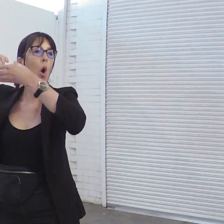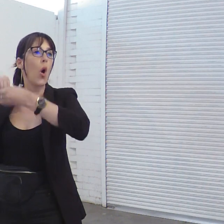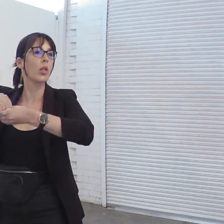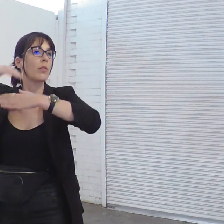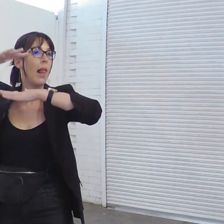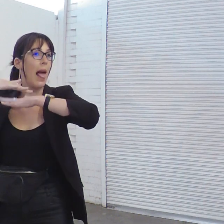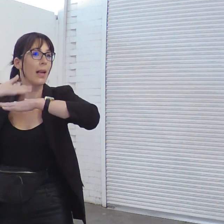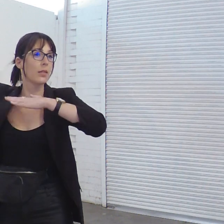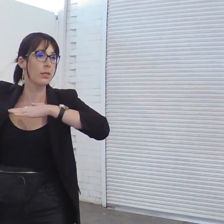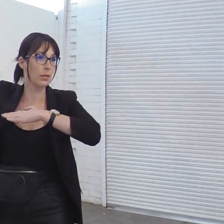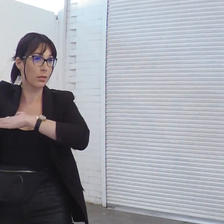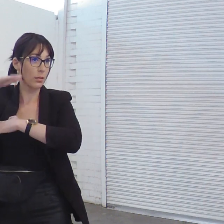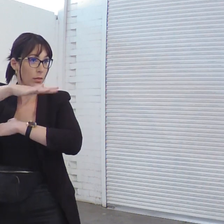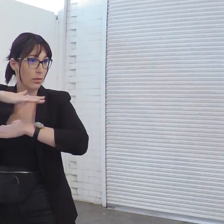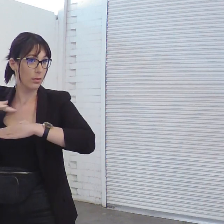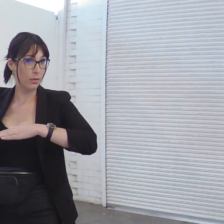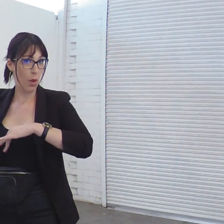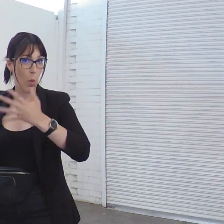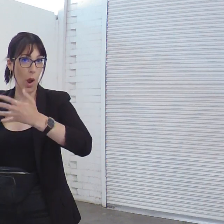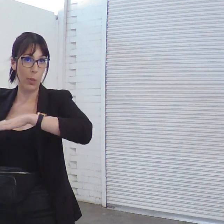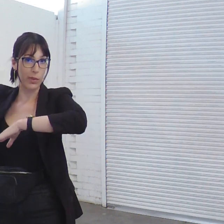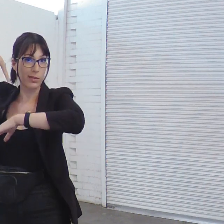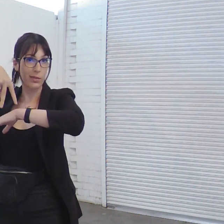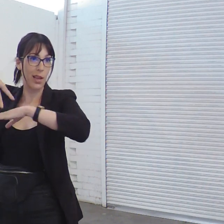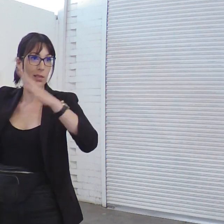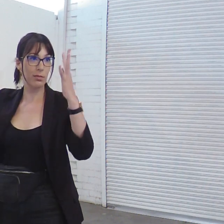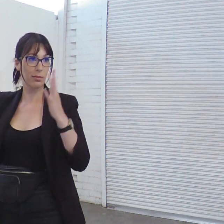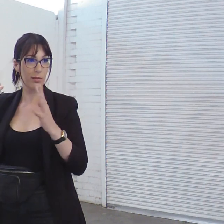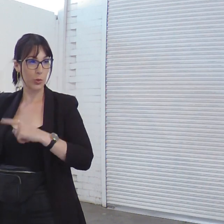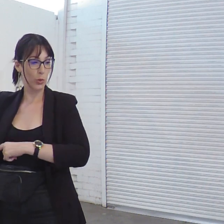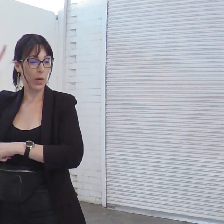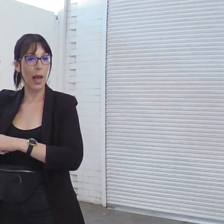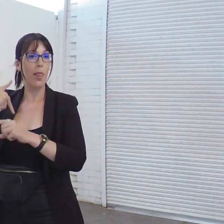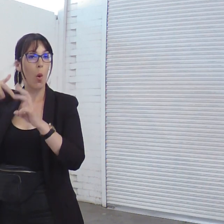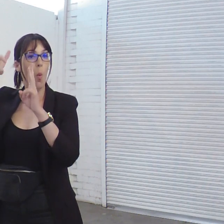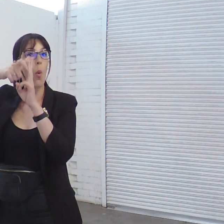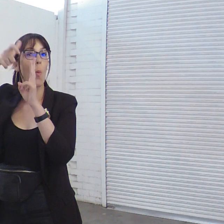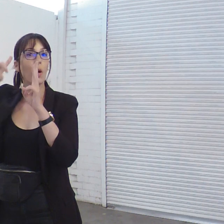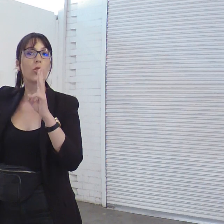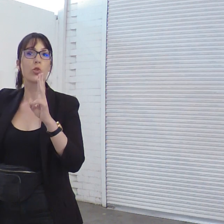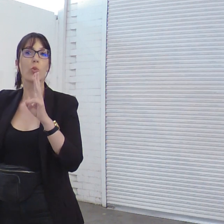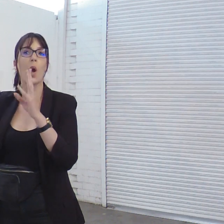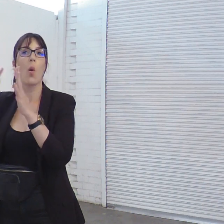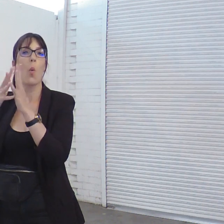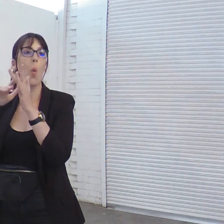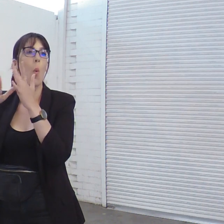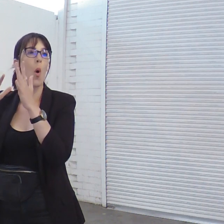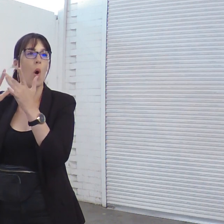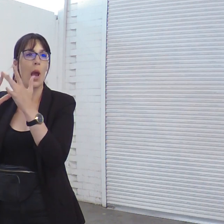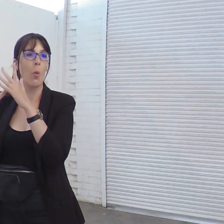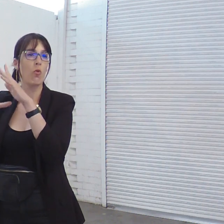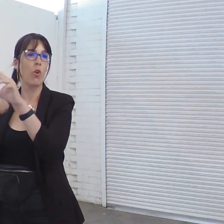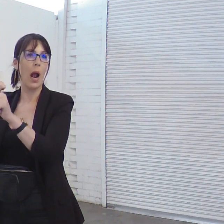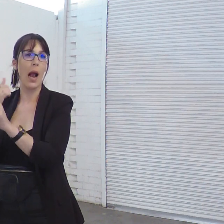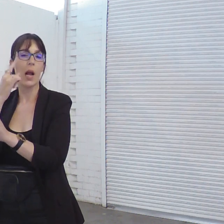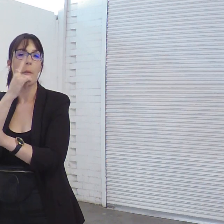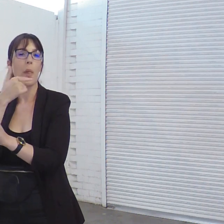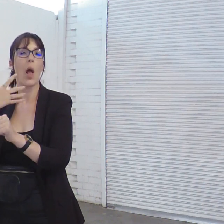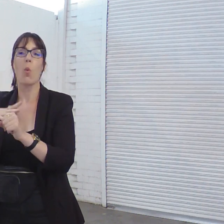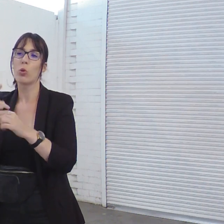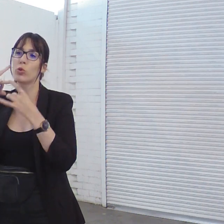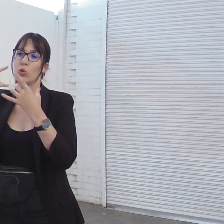land on which we are meeting today the Wurundjeri Woi Wurrung people and pay my respects to Elders